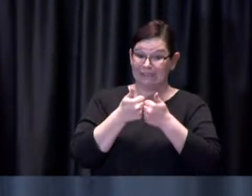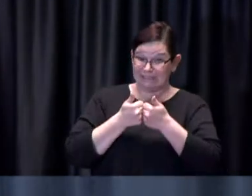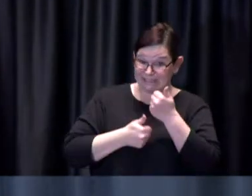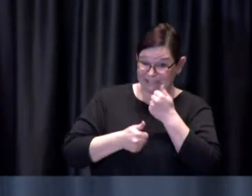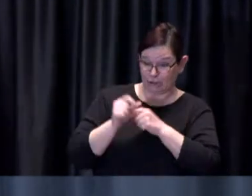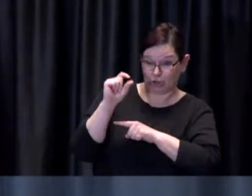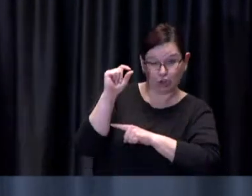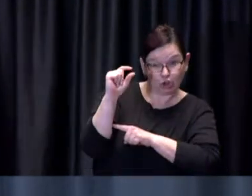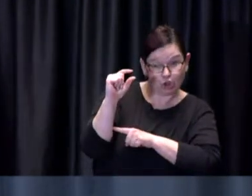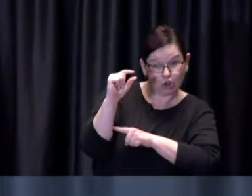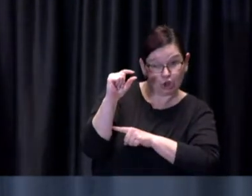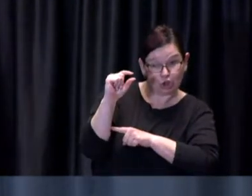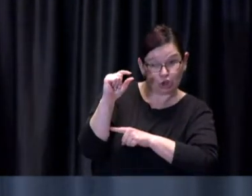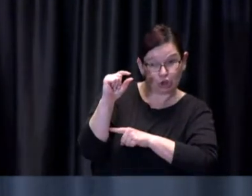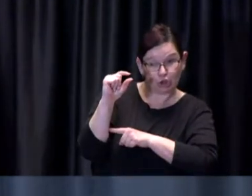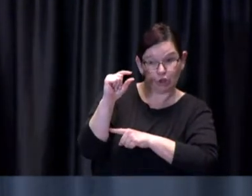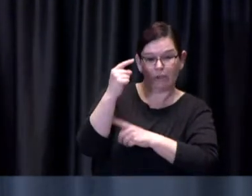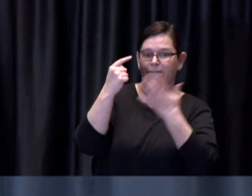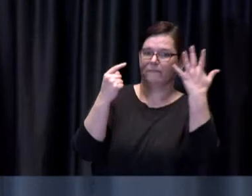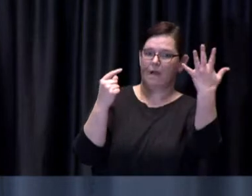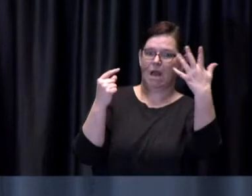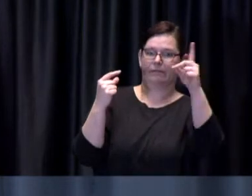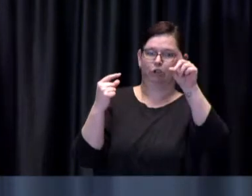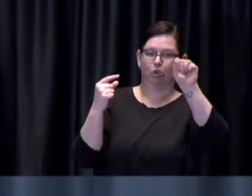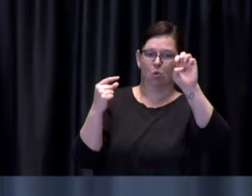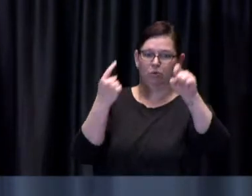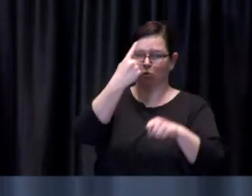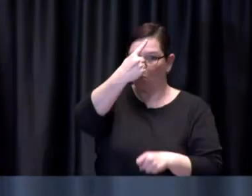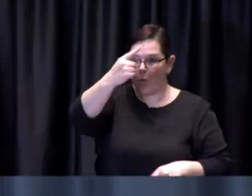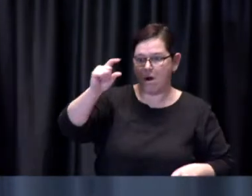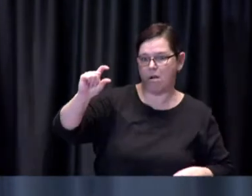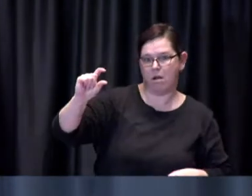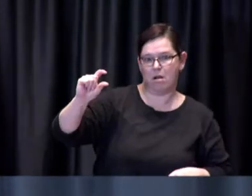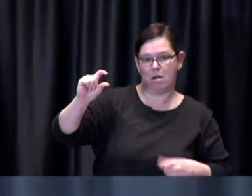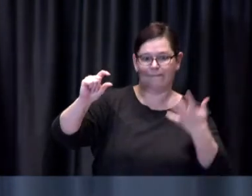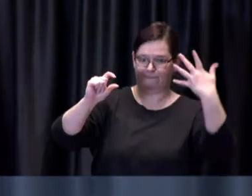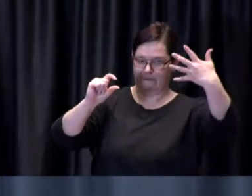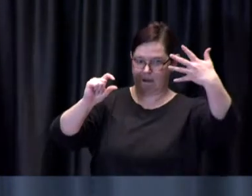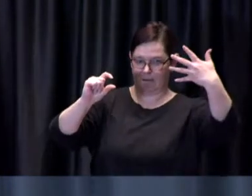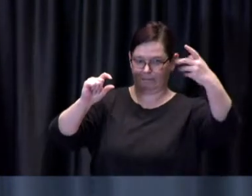we very carefully manage the usage and the allocation of those doses